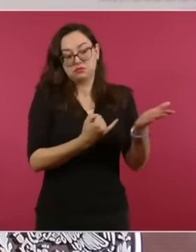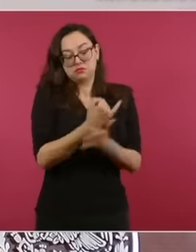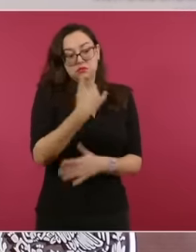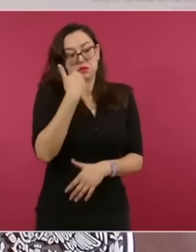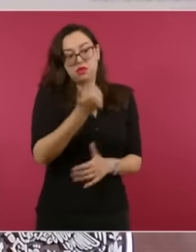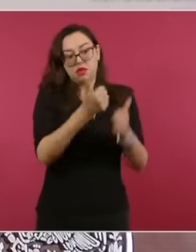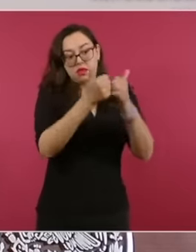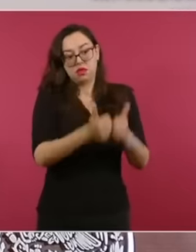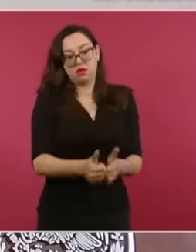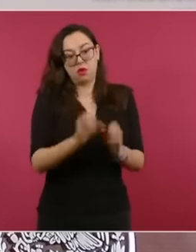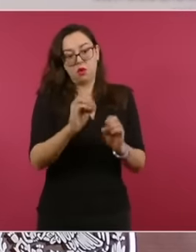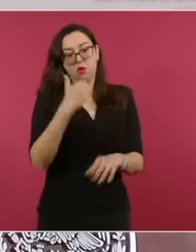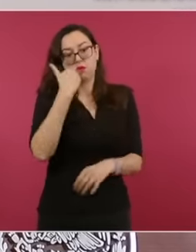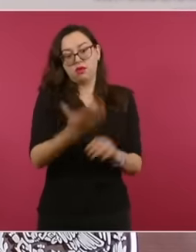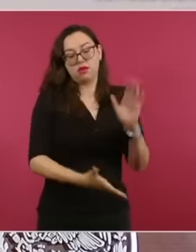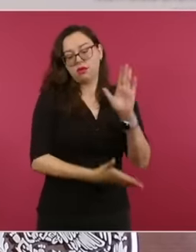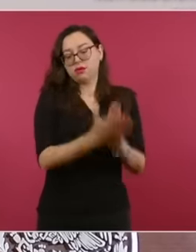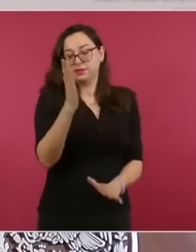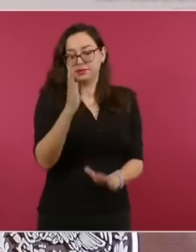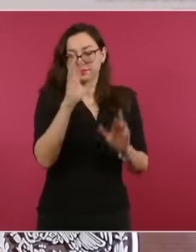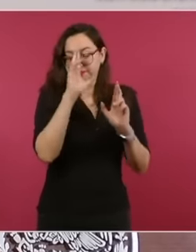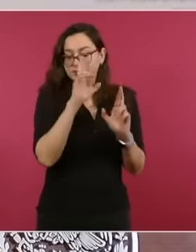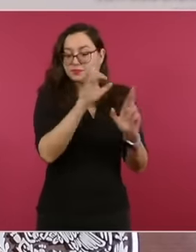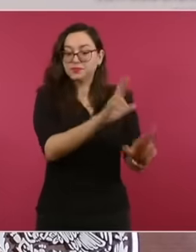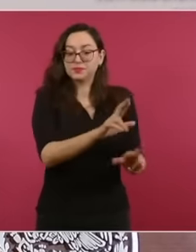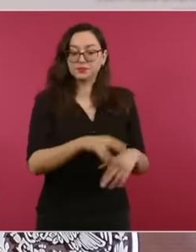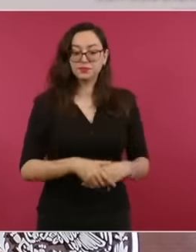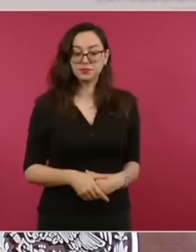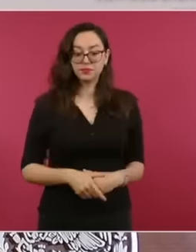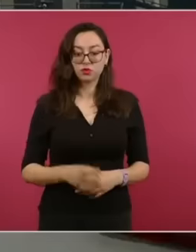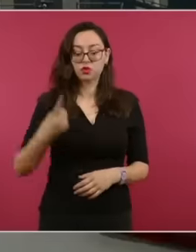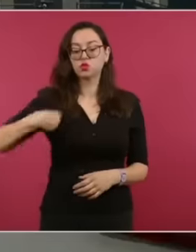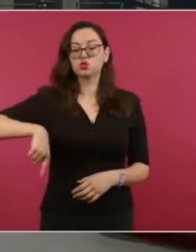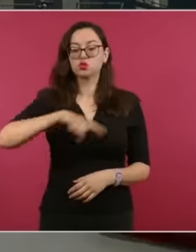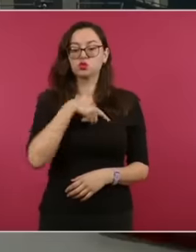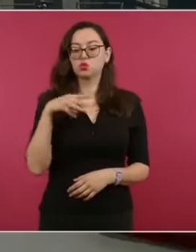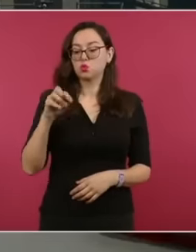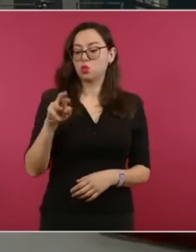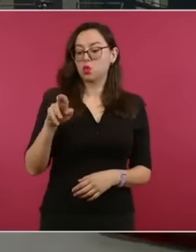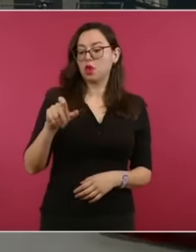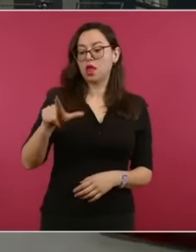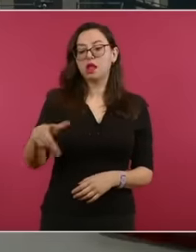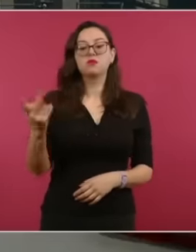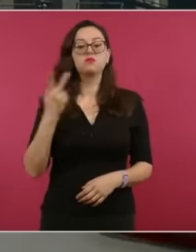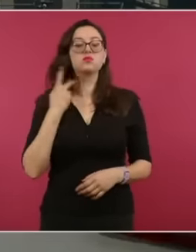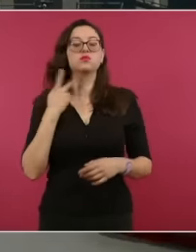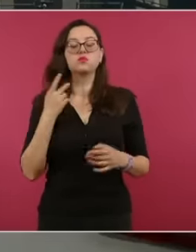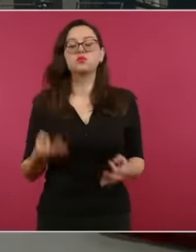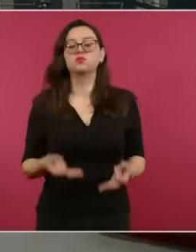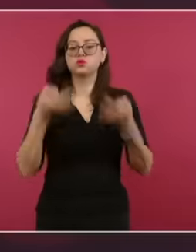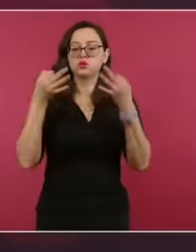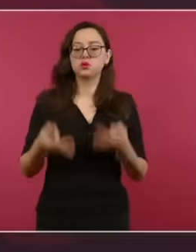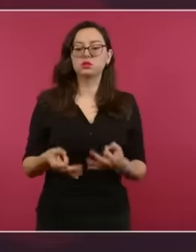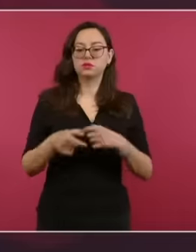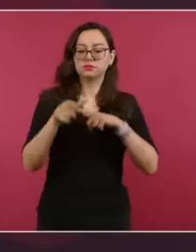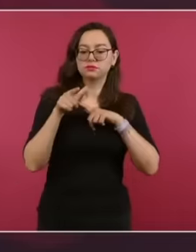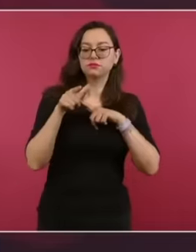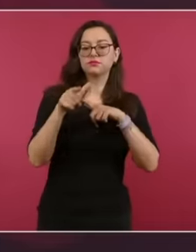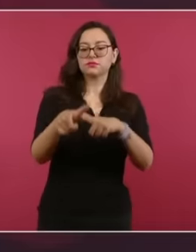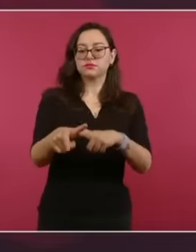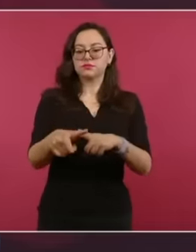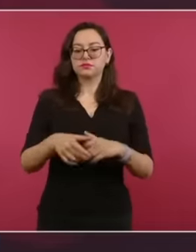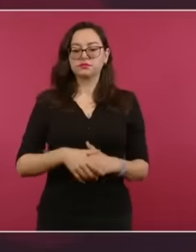is what gives it He gives His political authority and the rest, and I also make that call,